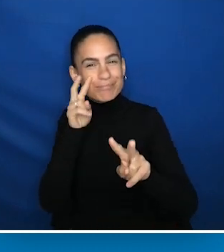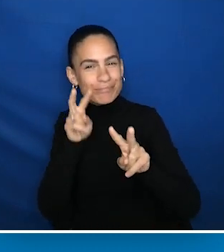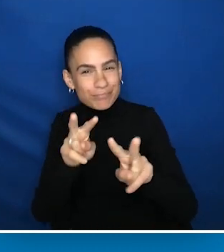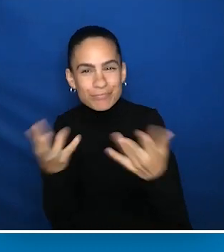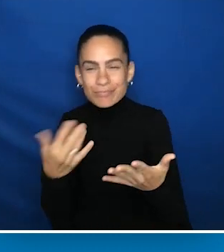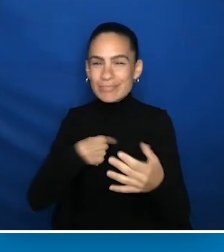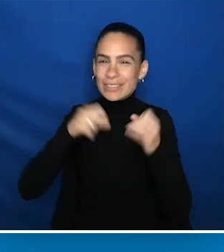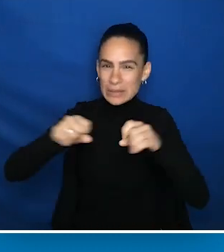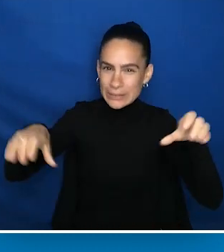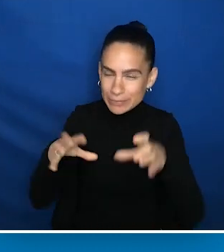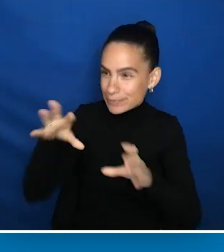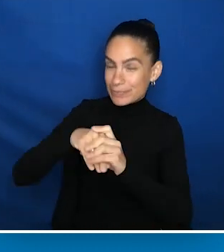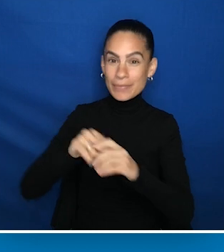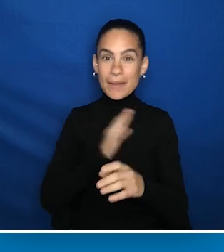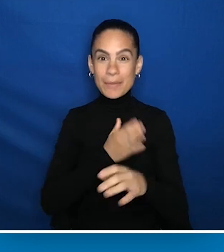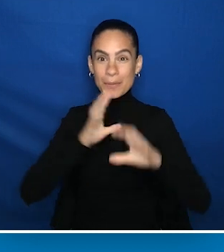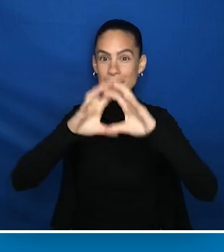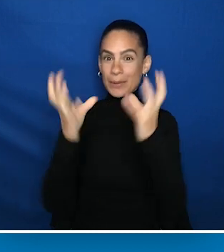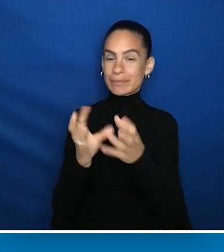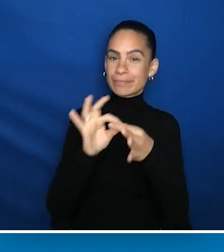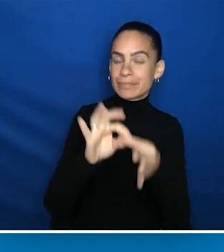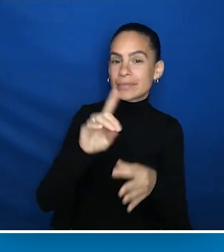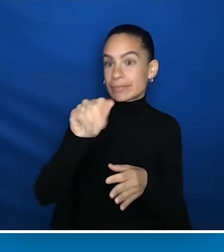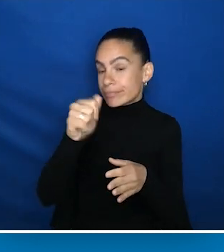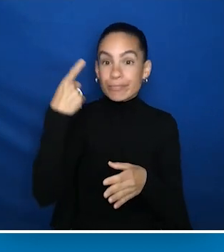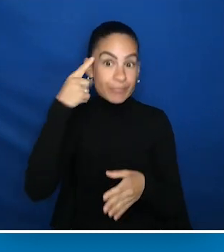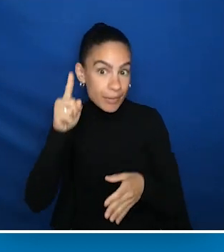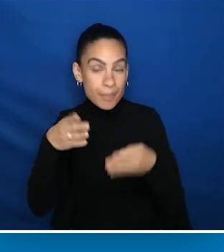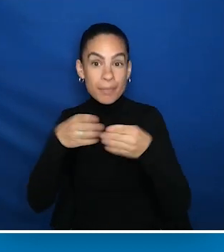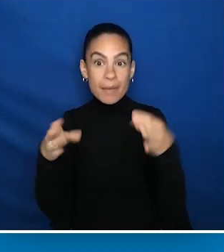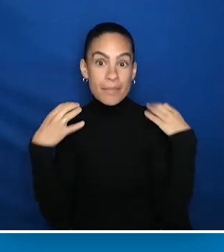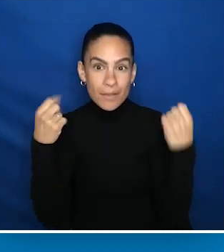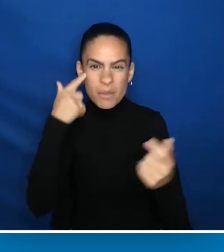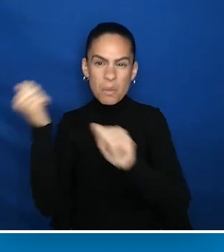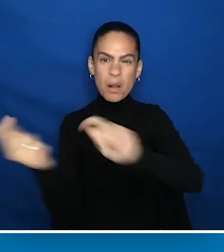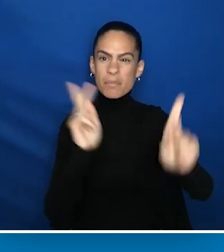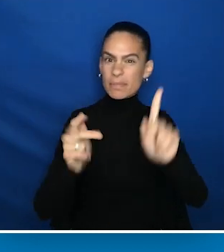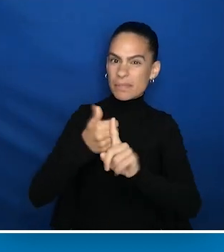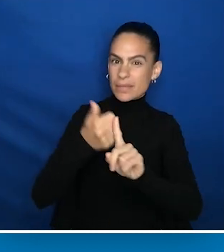And I look forward to what I can do in our world of disability, for public health, for all people with disabilities,